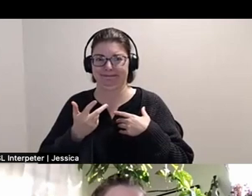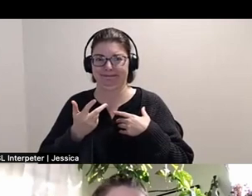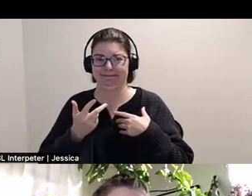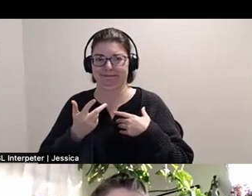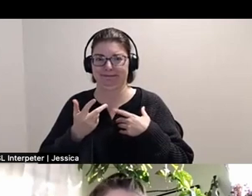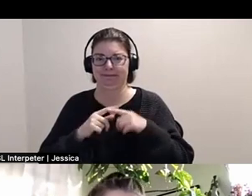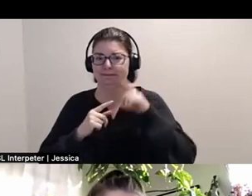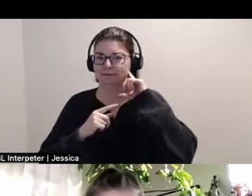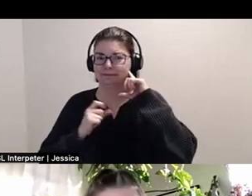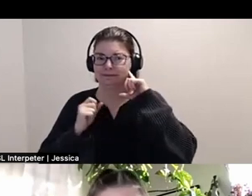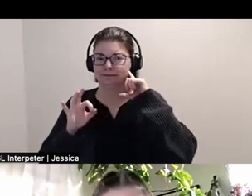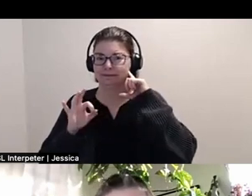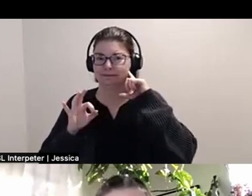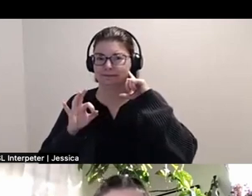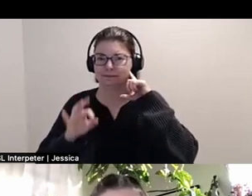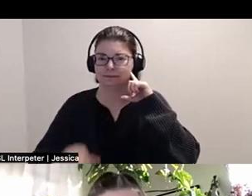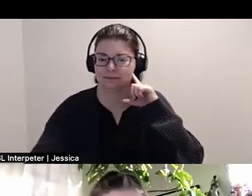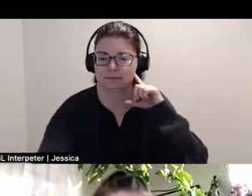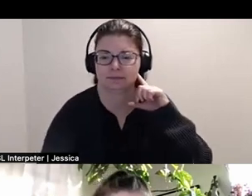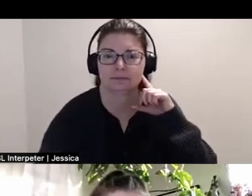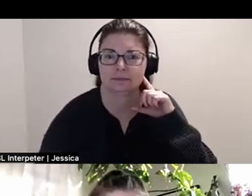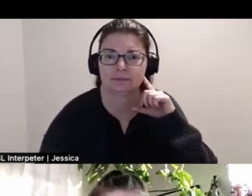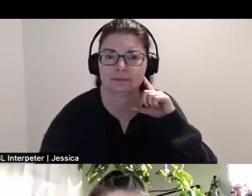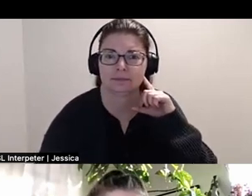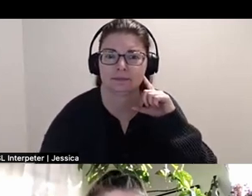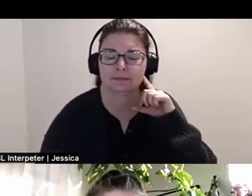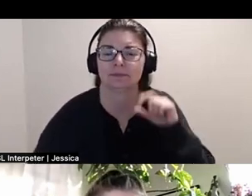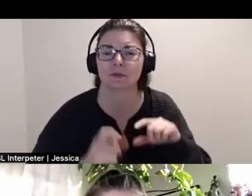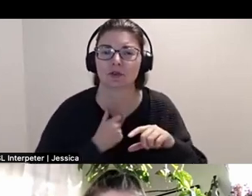and there's like really complex histories around like; substance use and madness